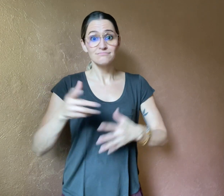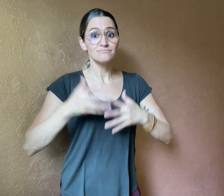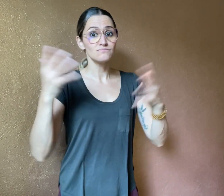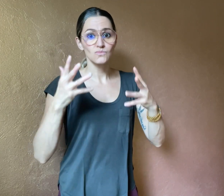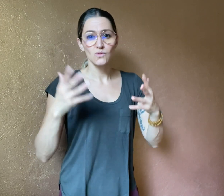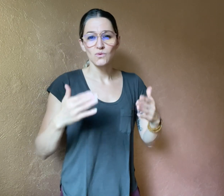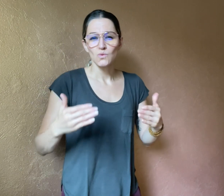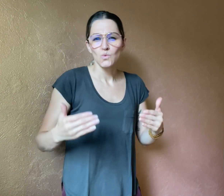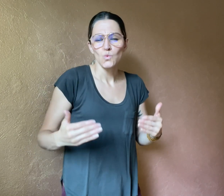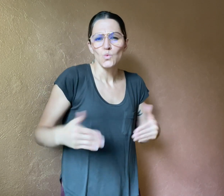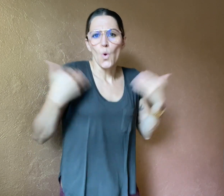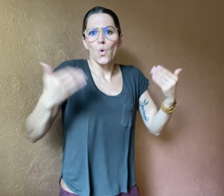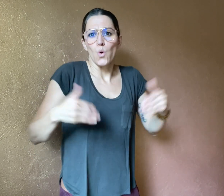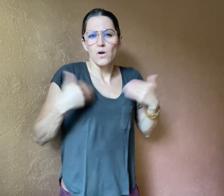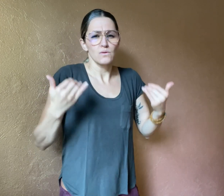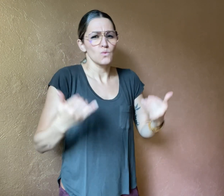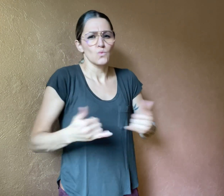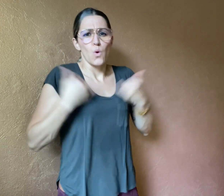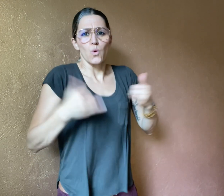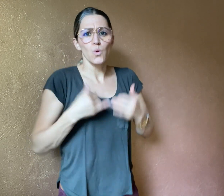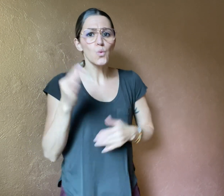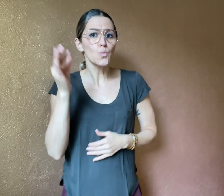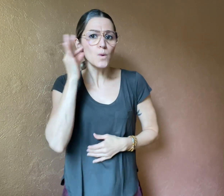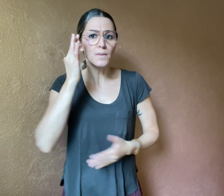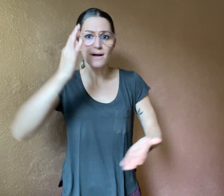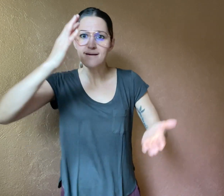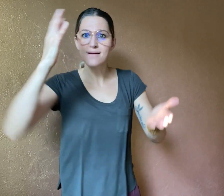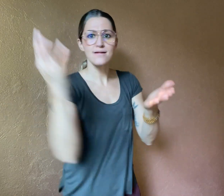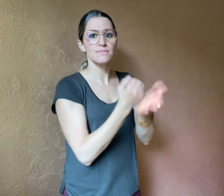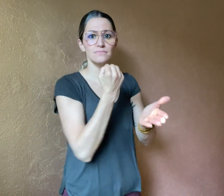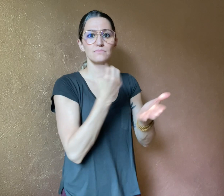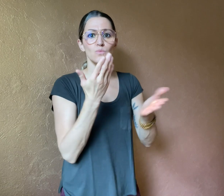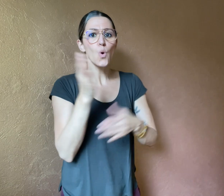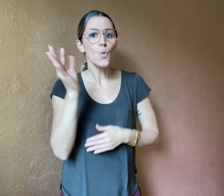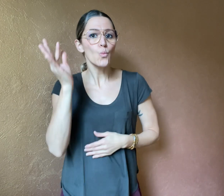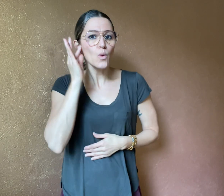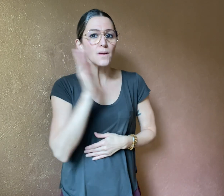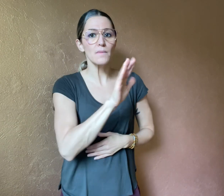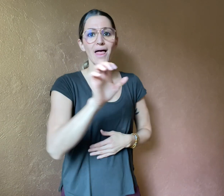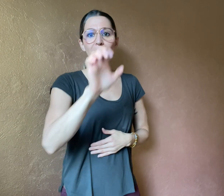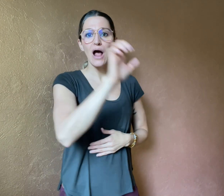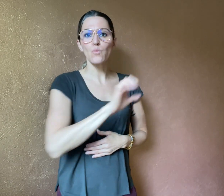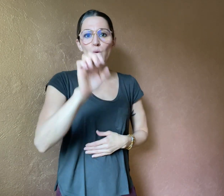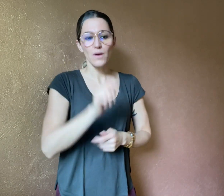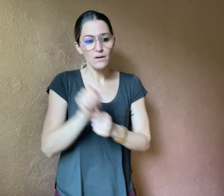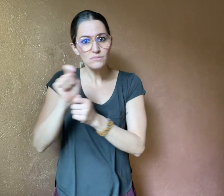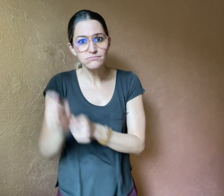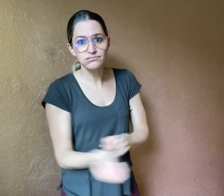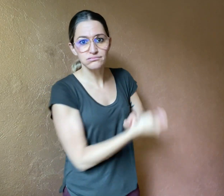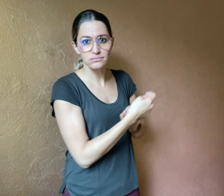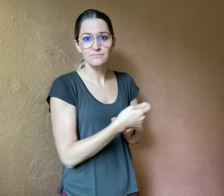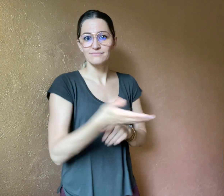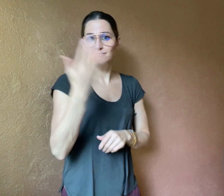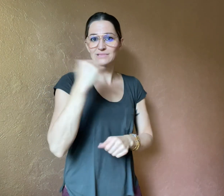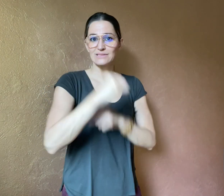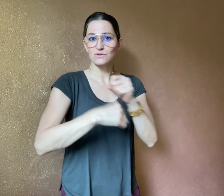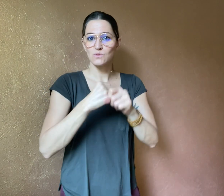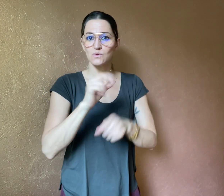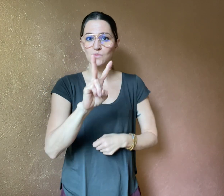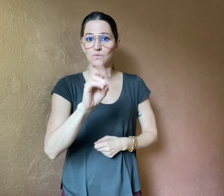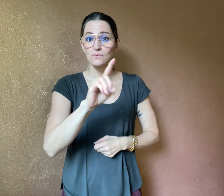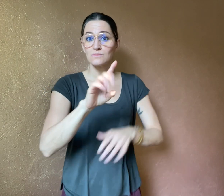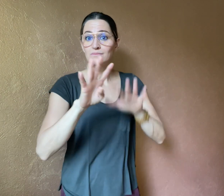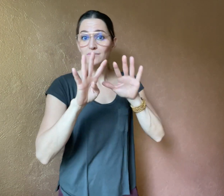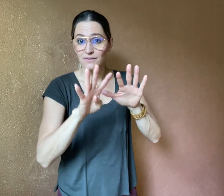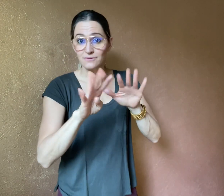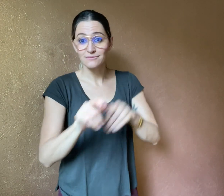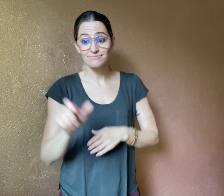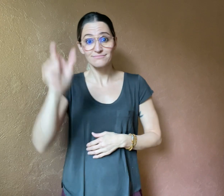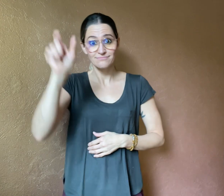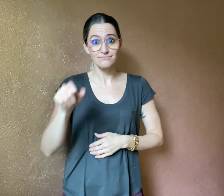to win the Ladies European Tour in 2019.